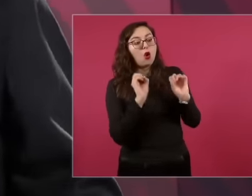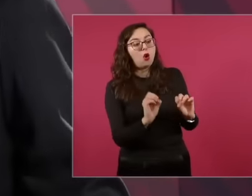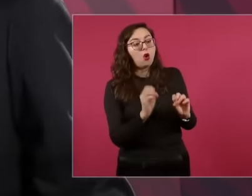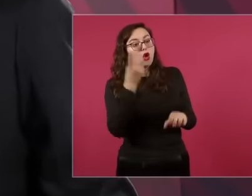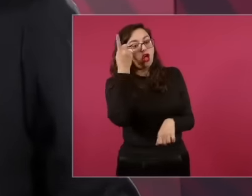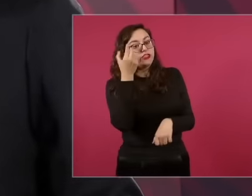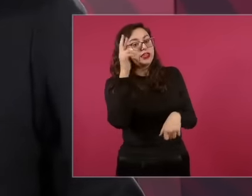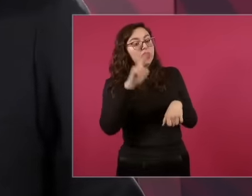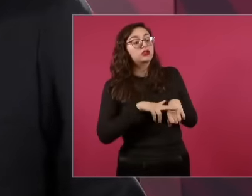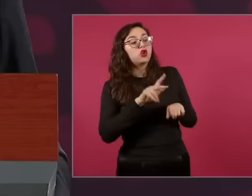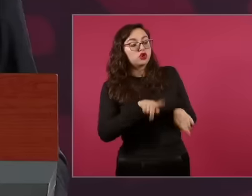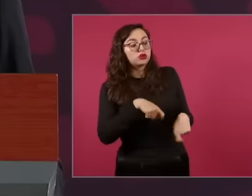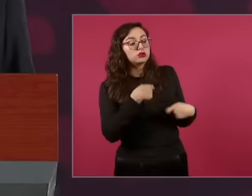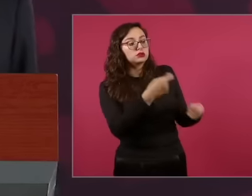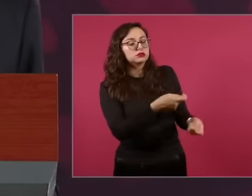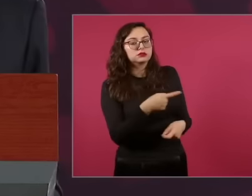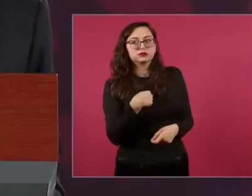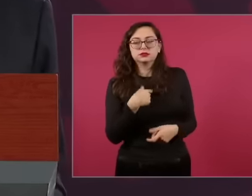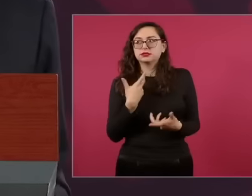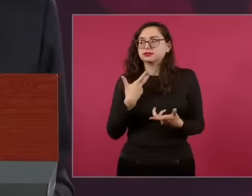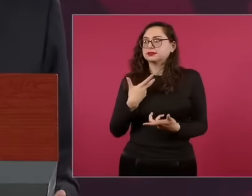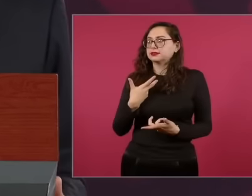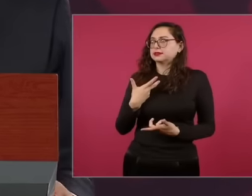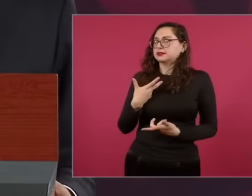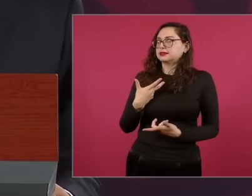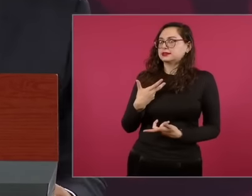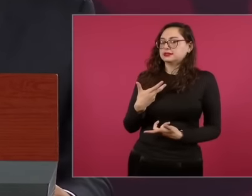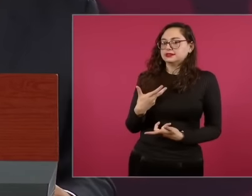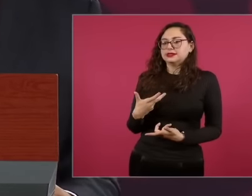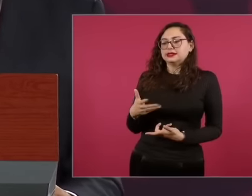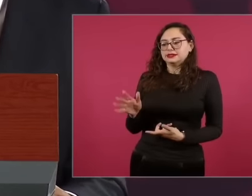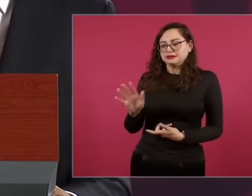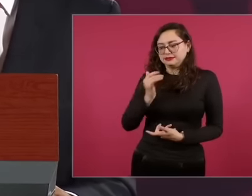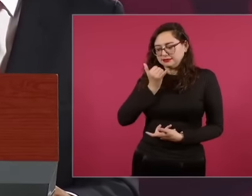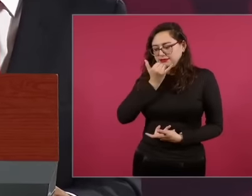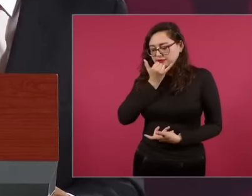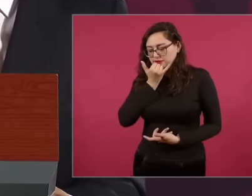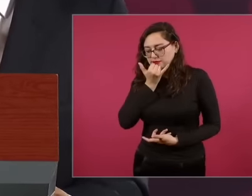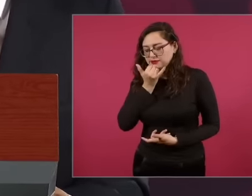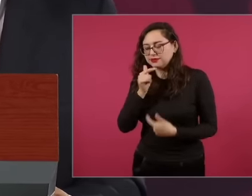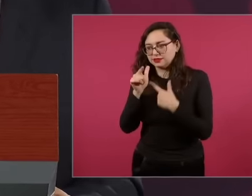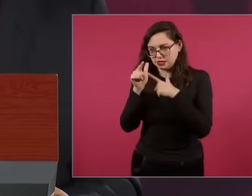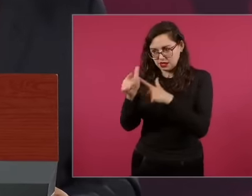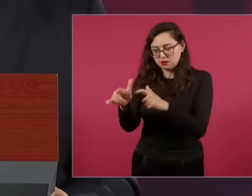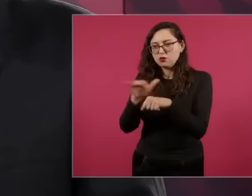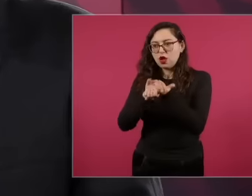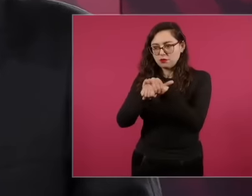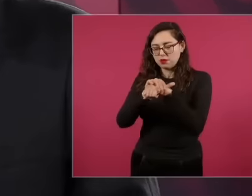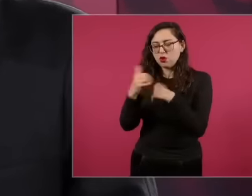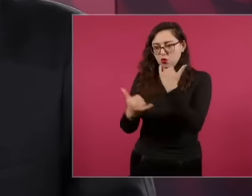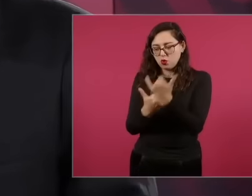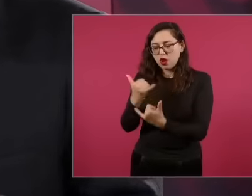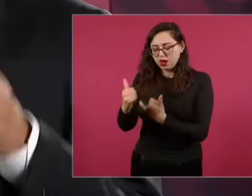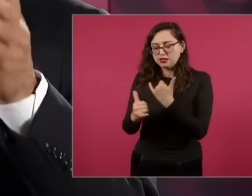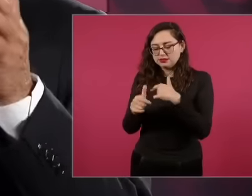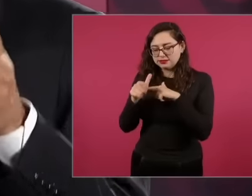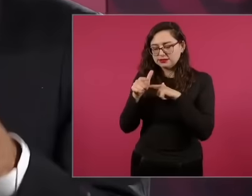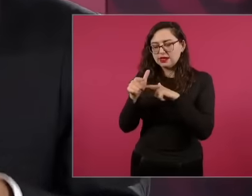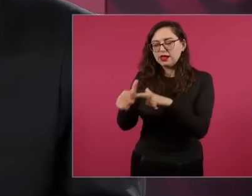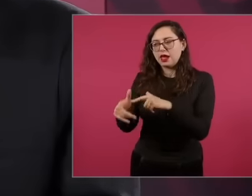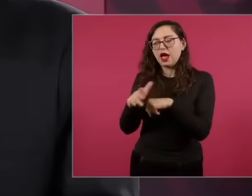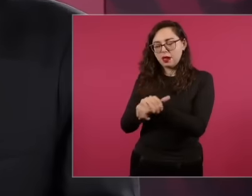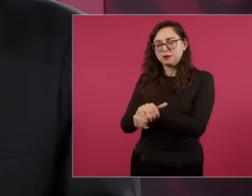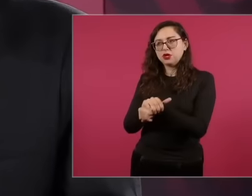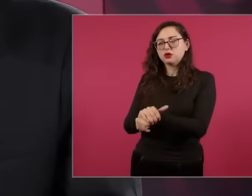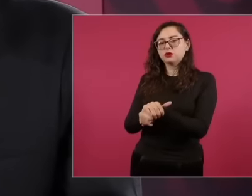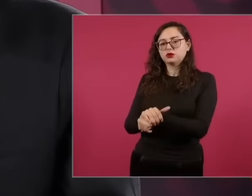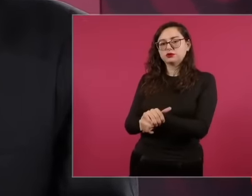customs and he came back. Then I don't want to continue playing dominoes with you. I want to continue being your friend and there are